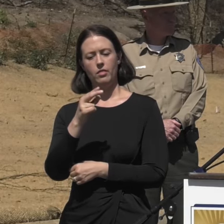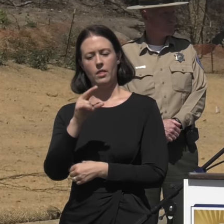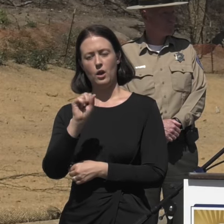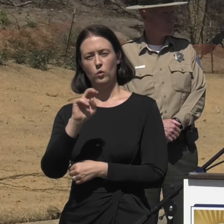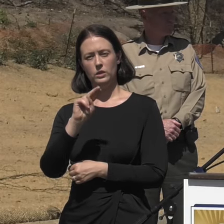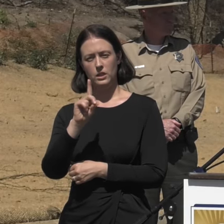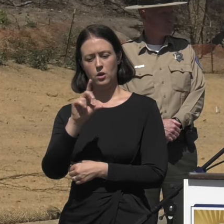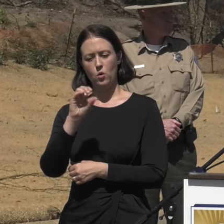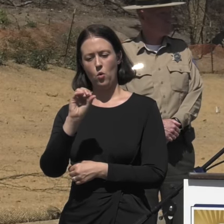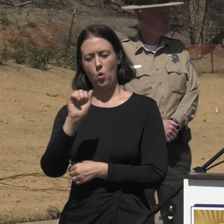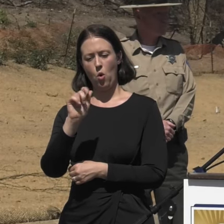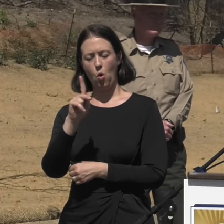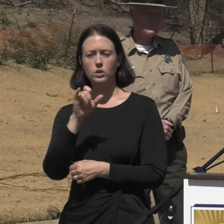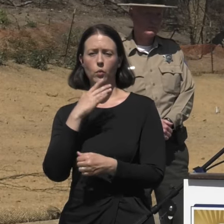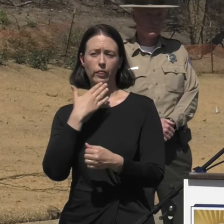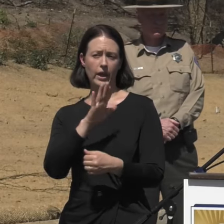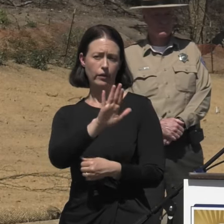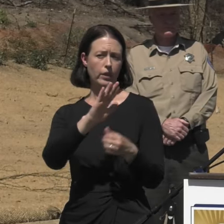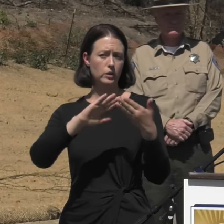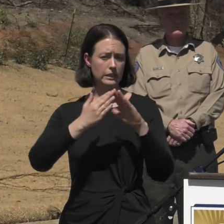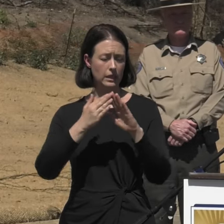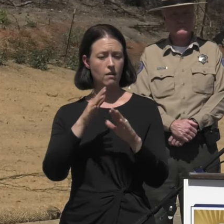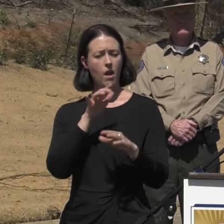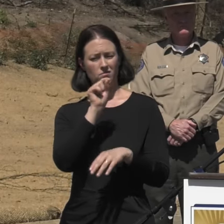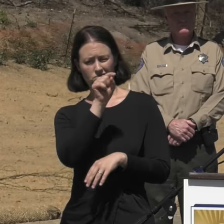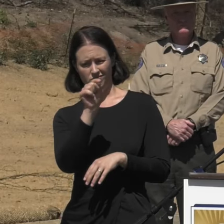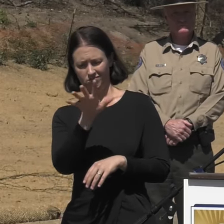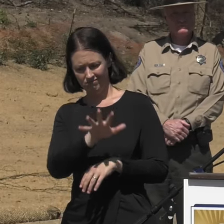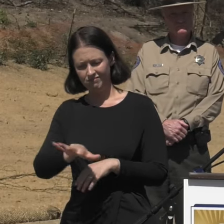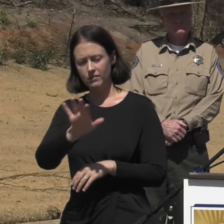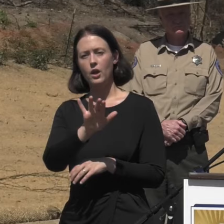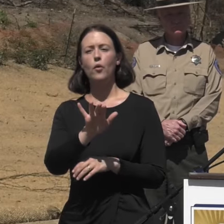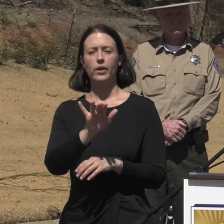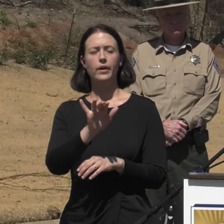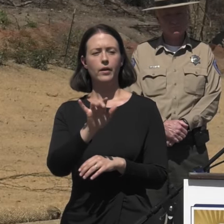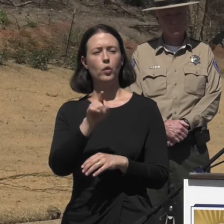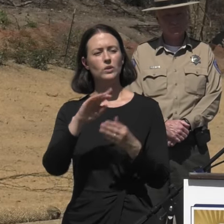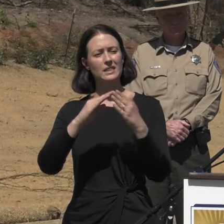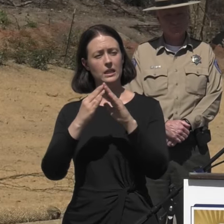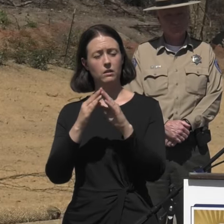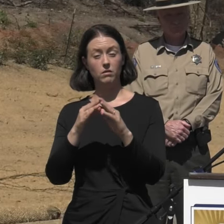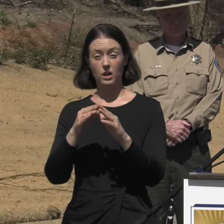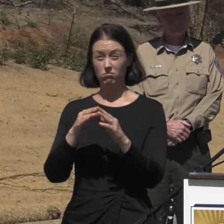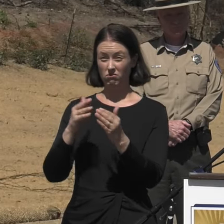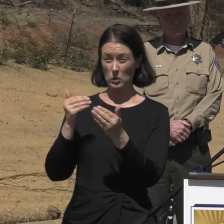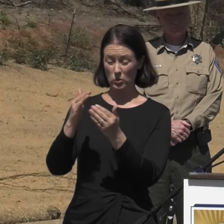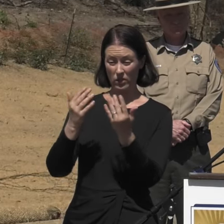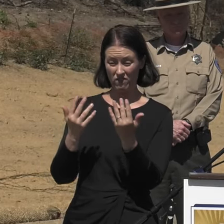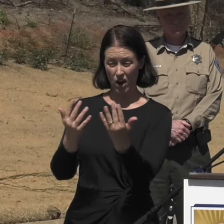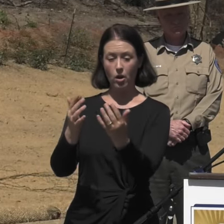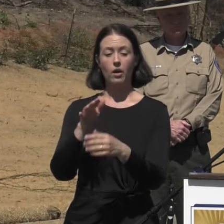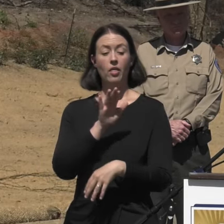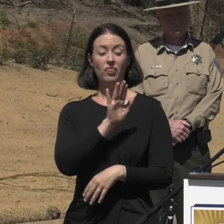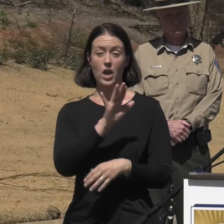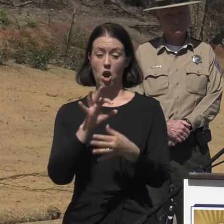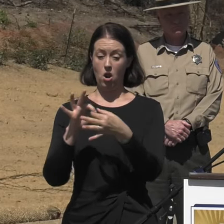our Environmental Health Department, and the cities throughout the area that witnessed these fires, because it's through their collaboration that we are